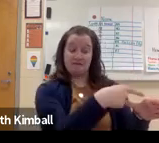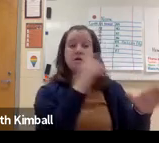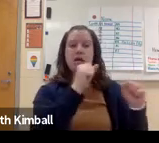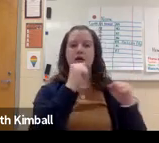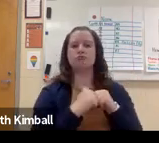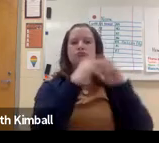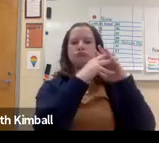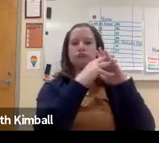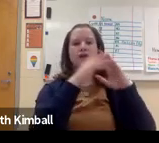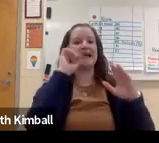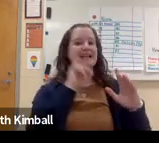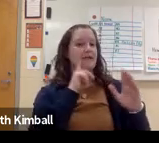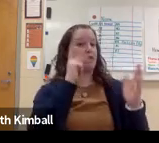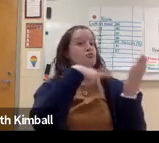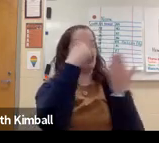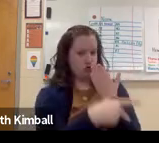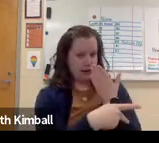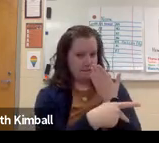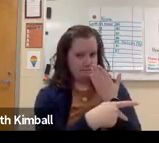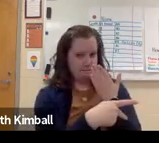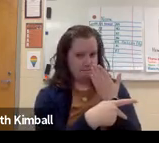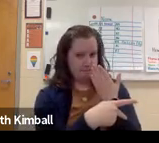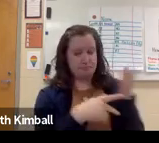So that means that they may have the finances, the budget